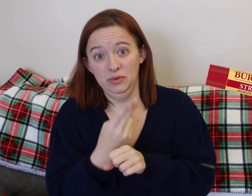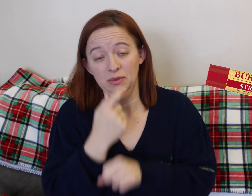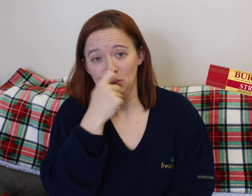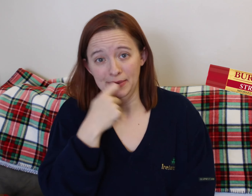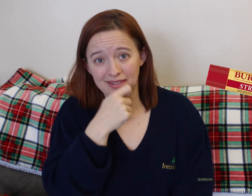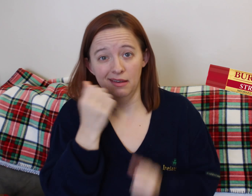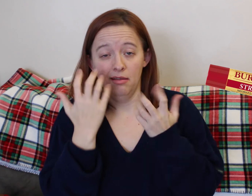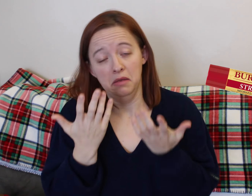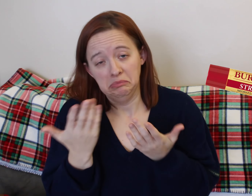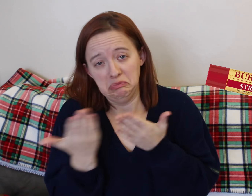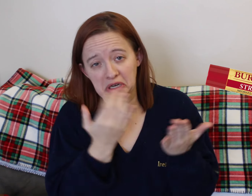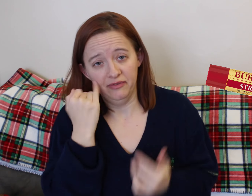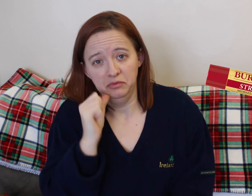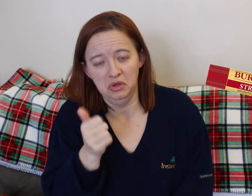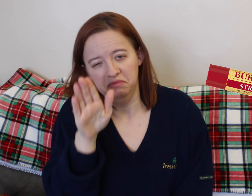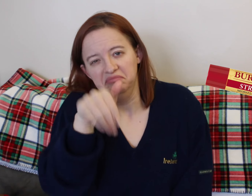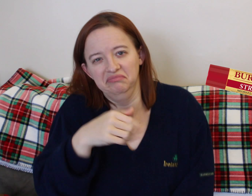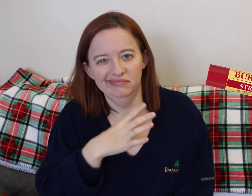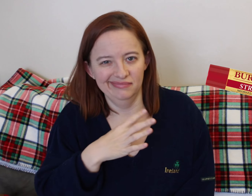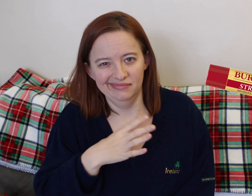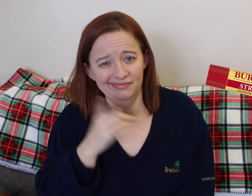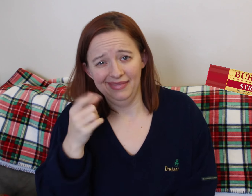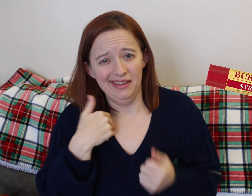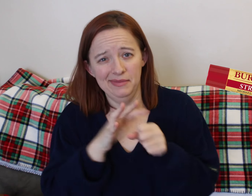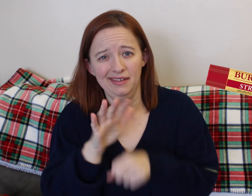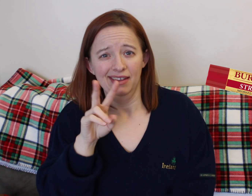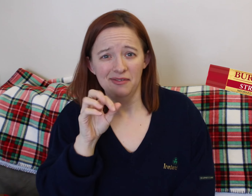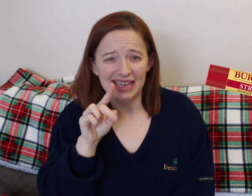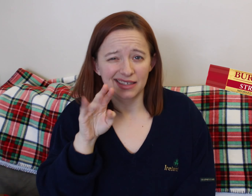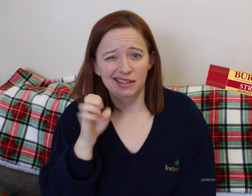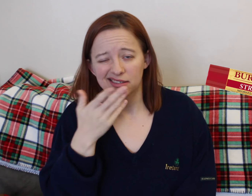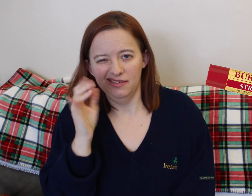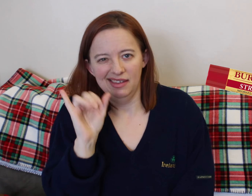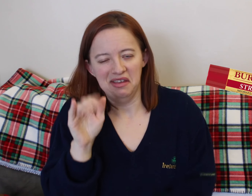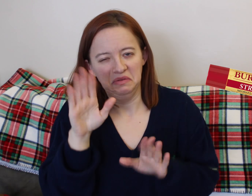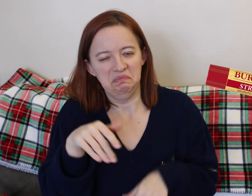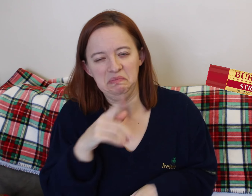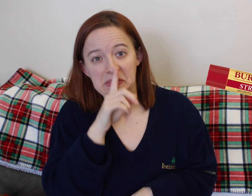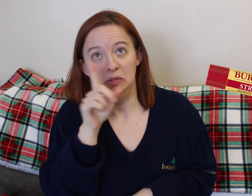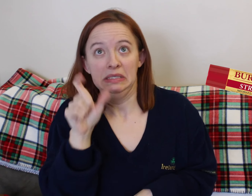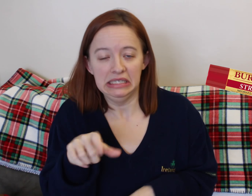So I used them, but I was induced. The next thing is chapstick.